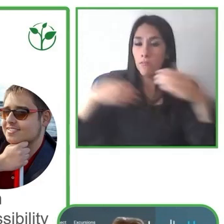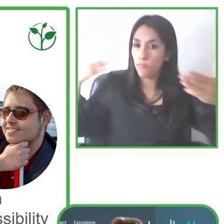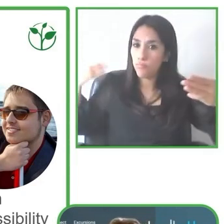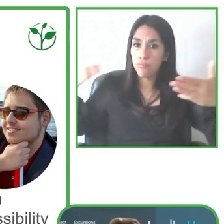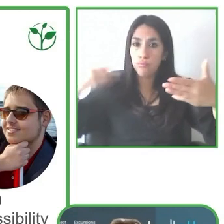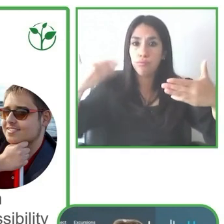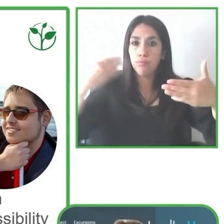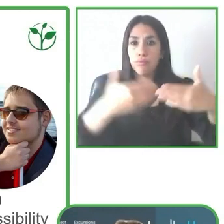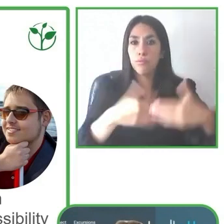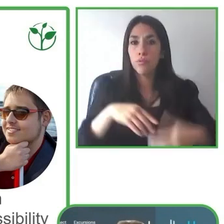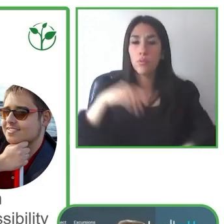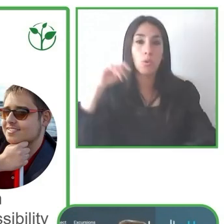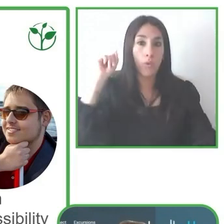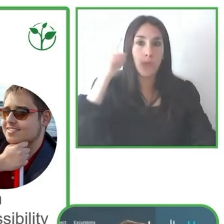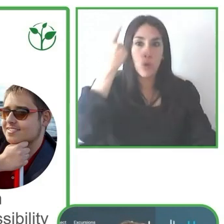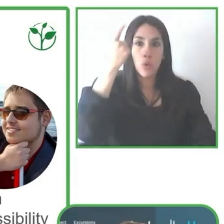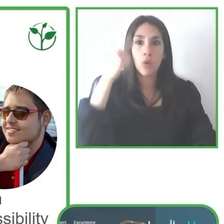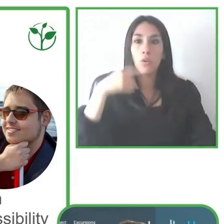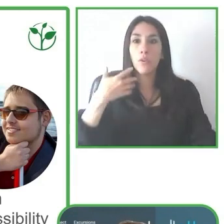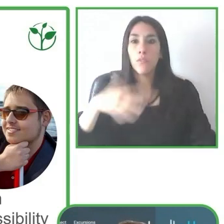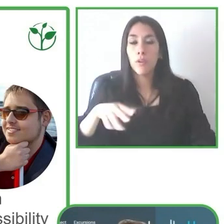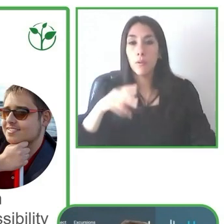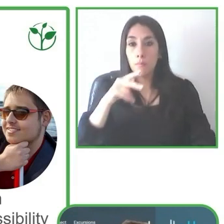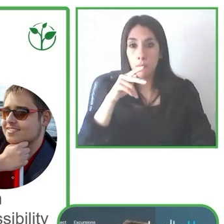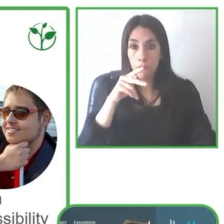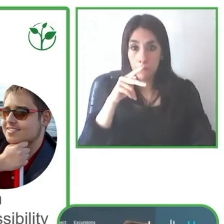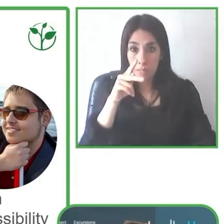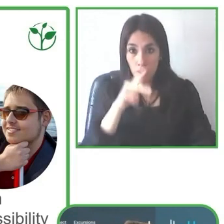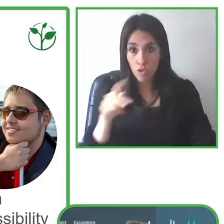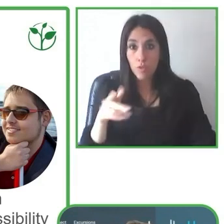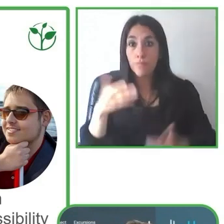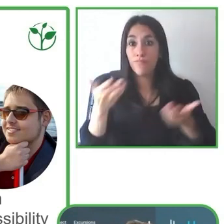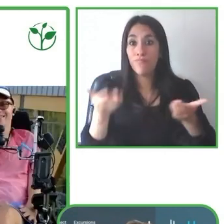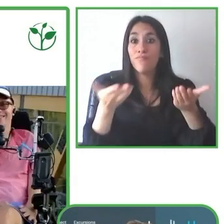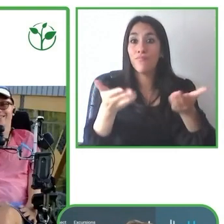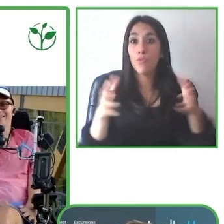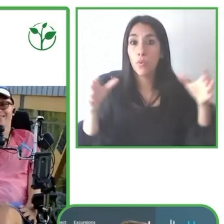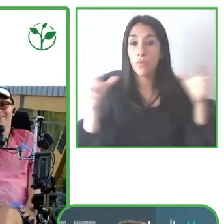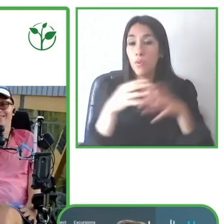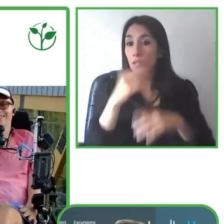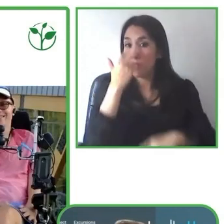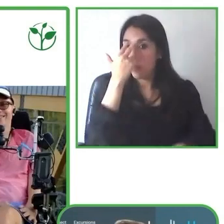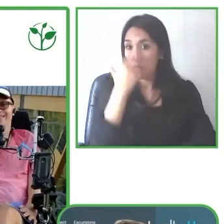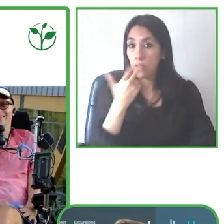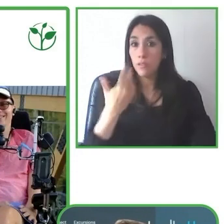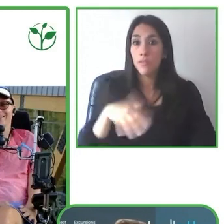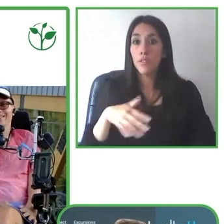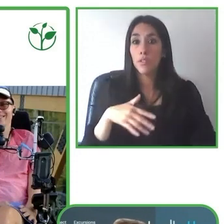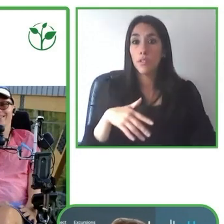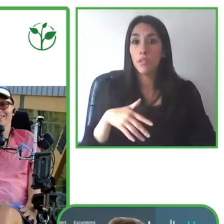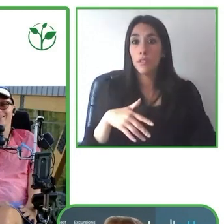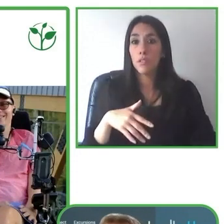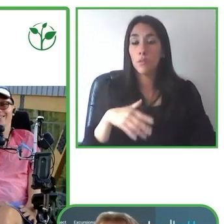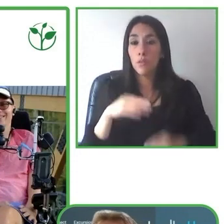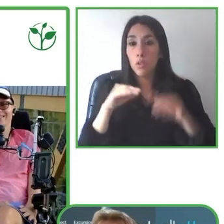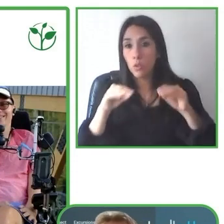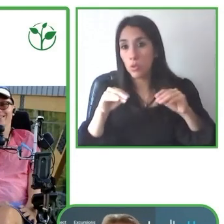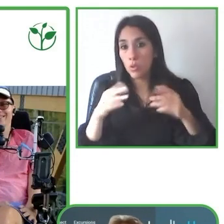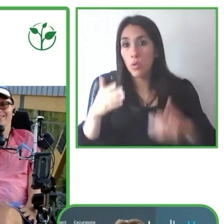and accessibility are.